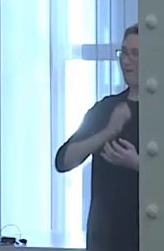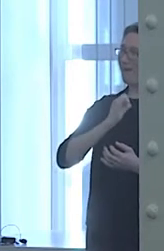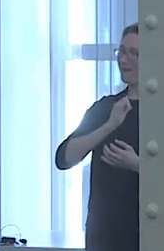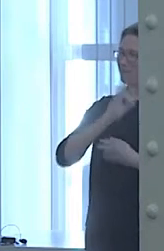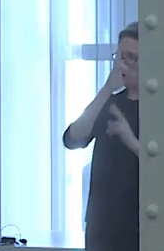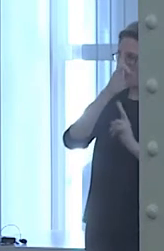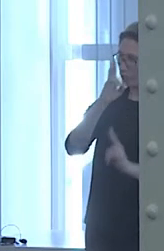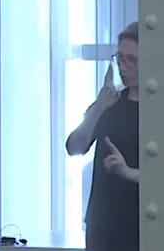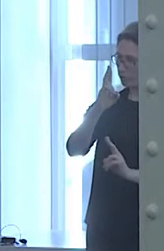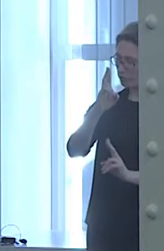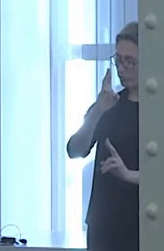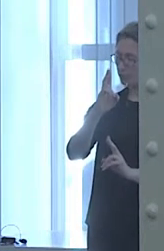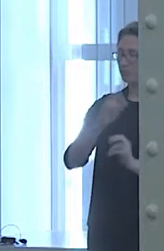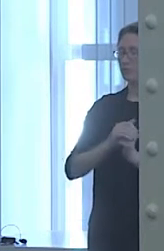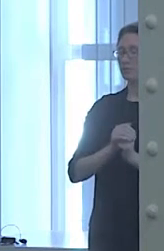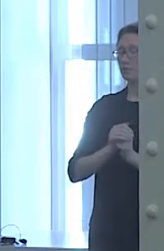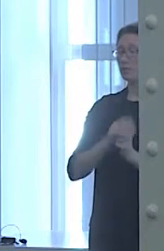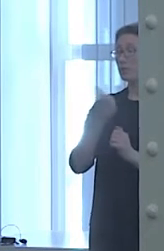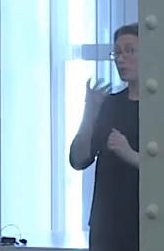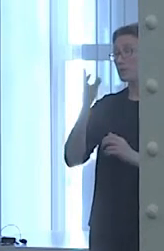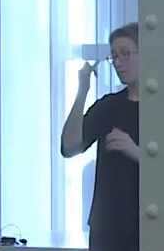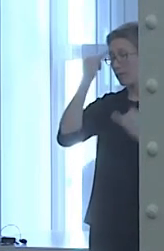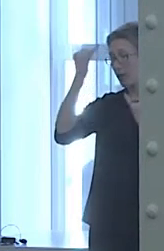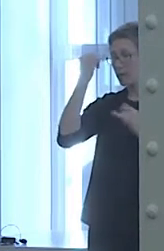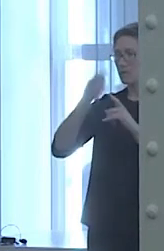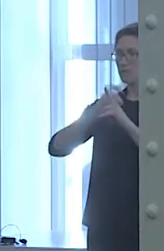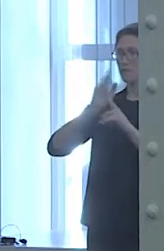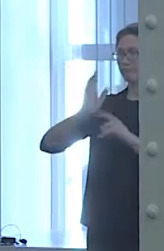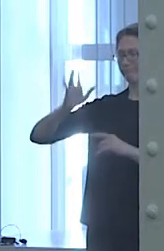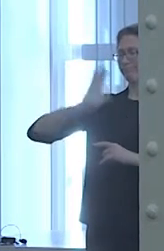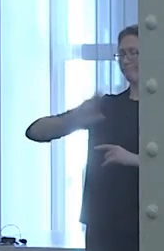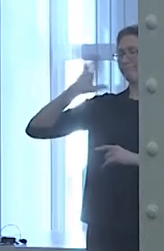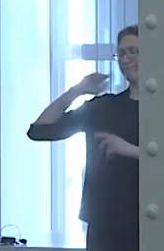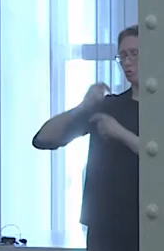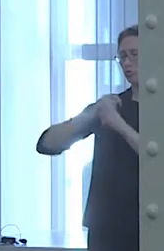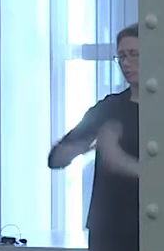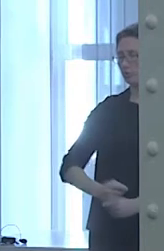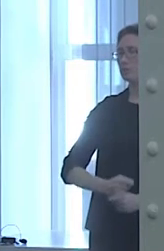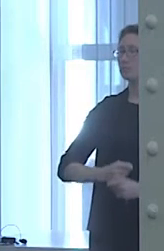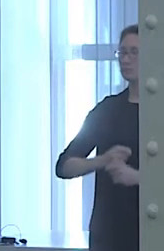Some of these ideas are rooted in ancient historical traditions such as Confucianism, Buddhism, and Taoism,